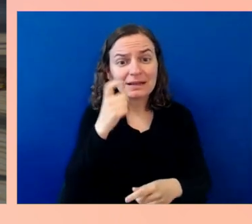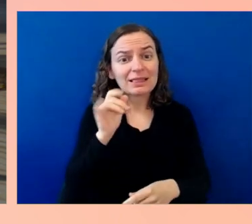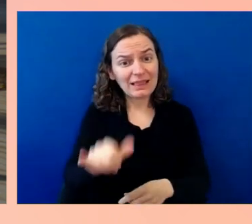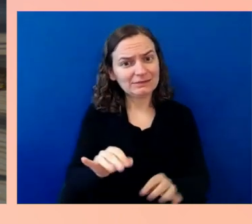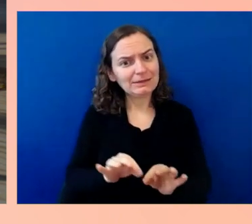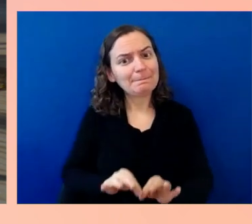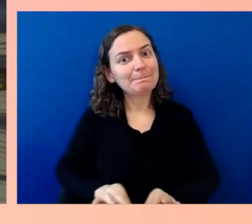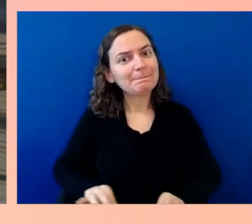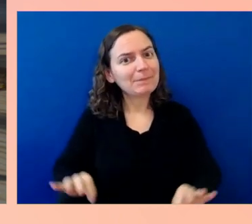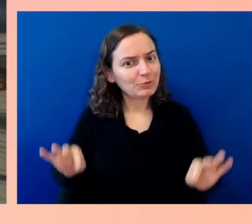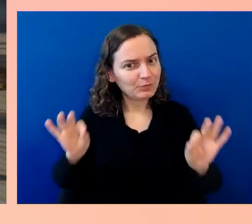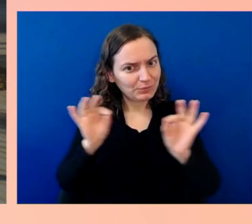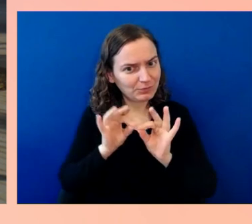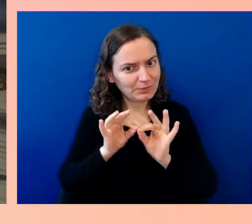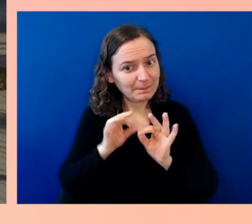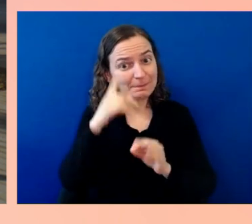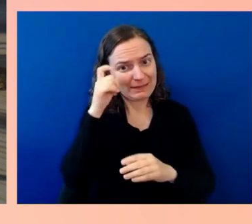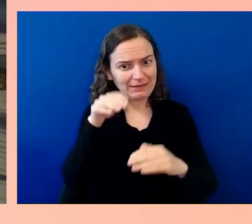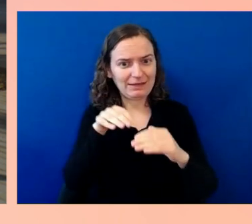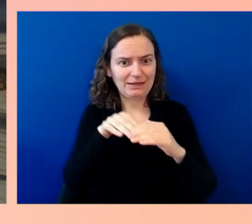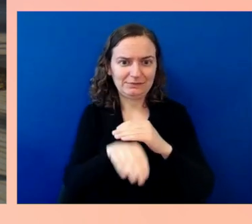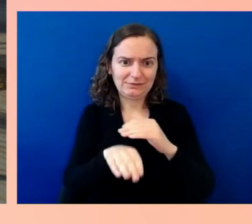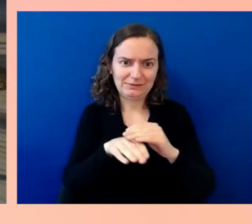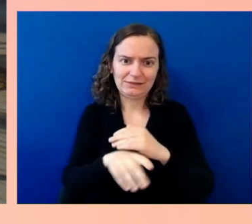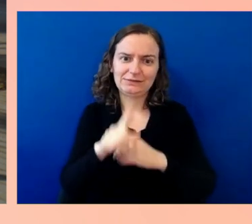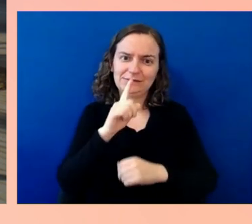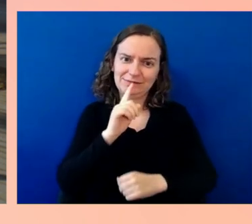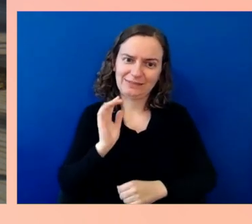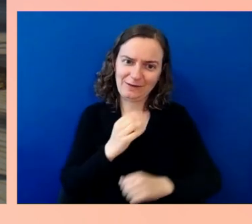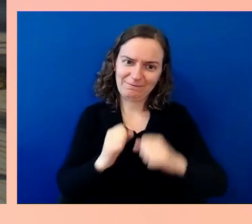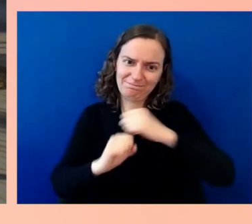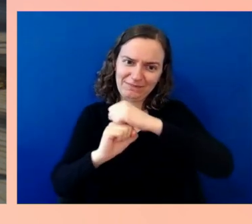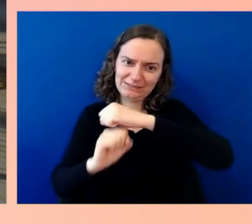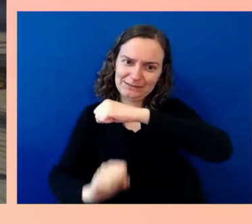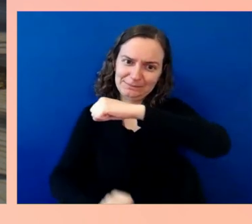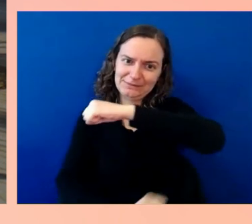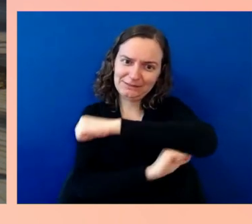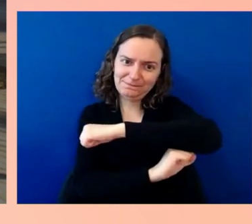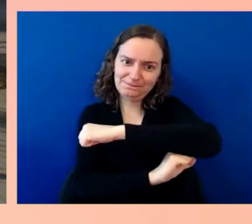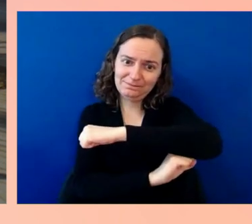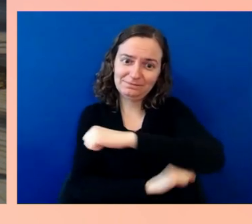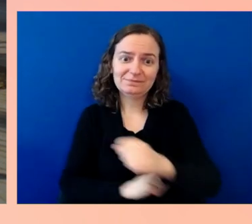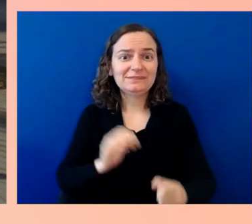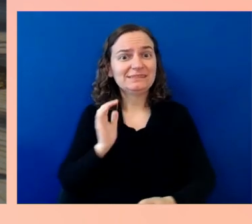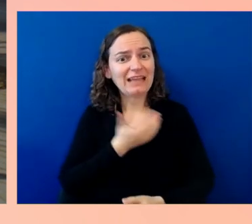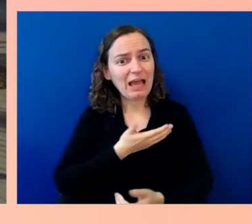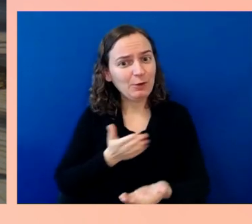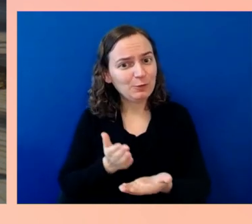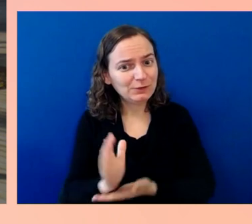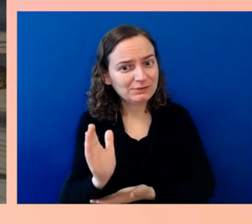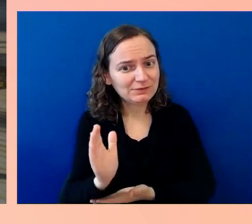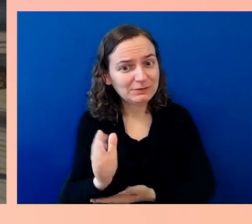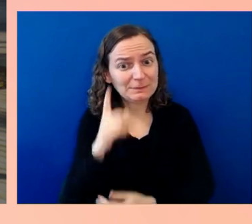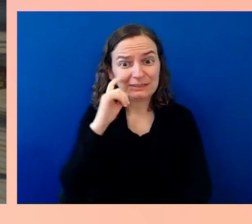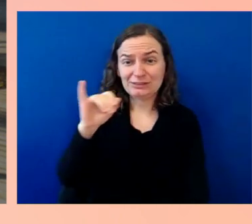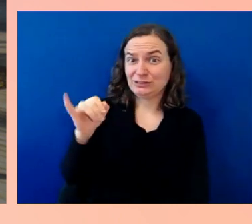fundamental, and it's a right, and because Judy and many others would want us to be feisty,